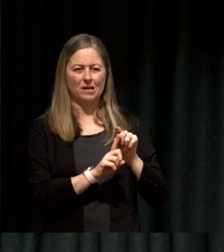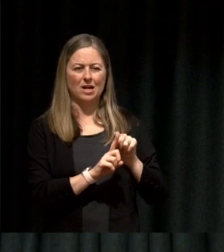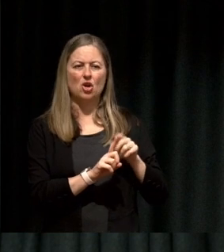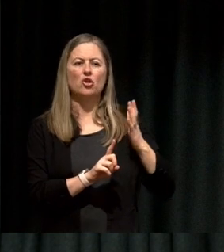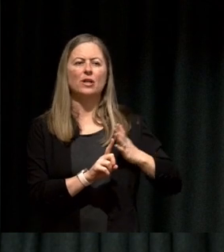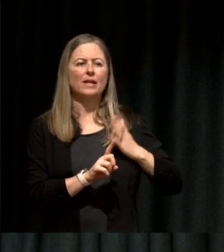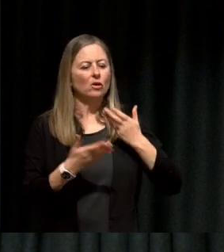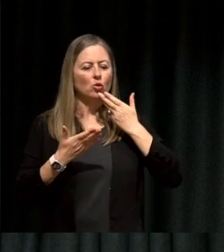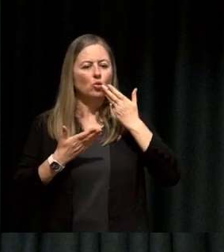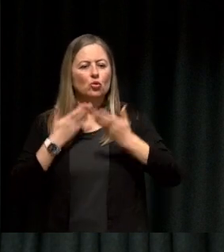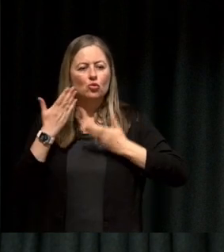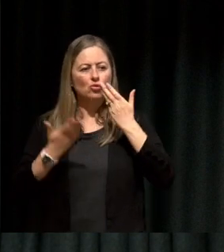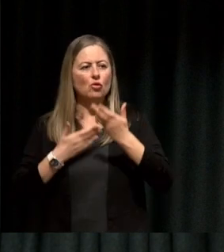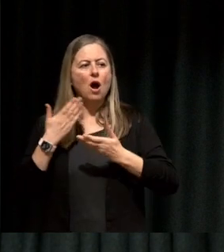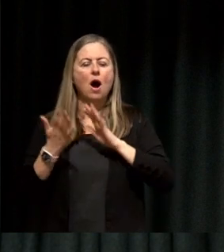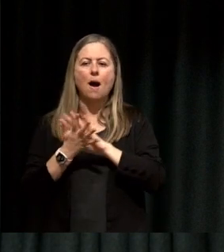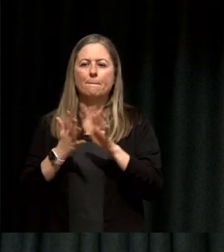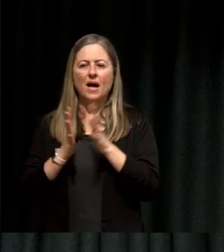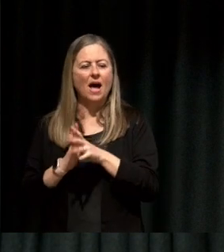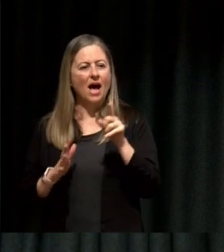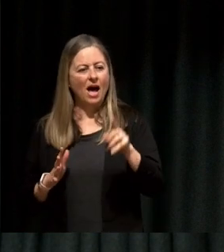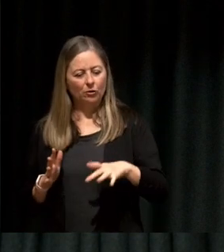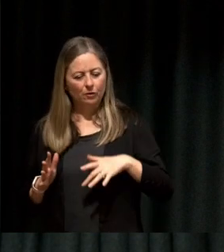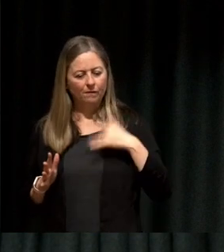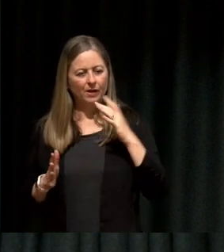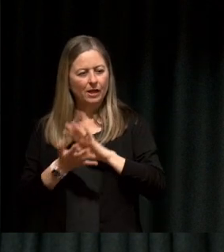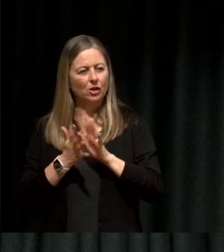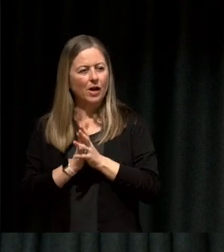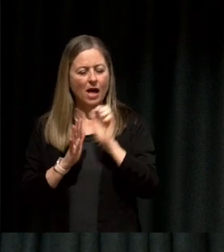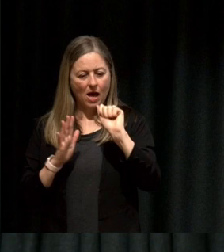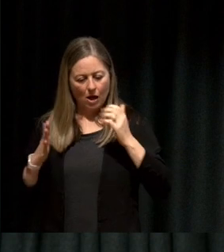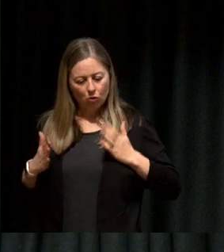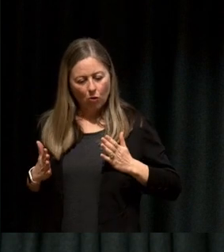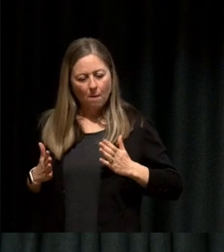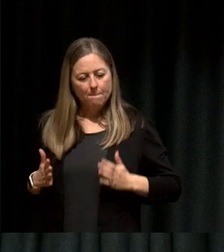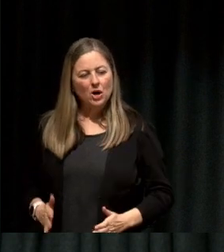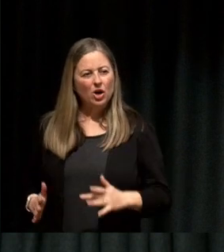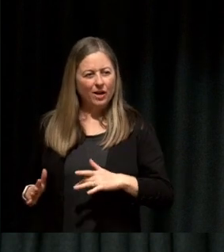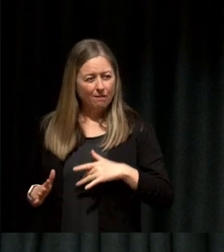how you felt, describe how your body felt in that moment, it's a really unusual thing to try and do.